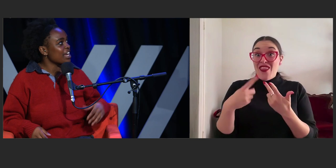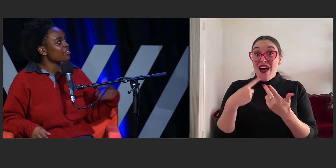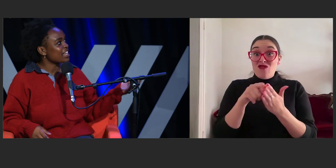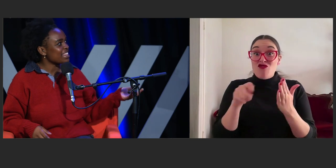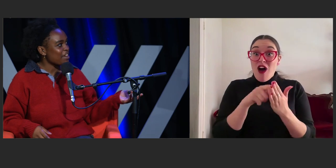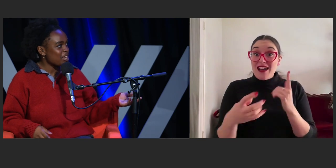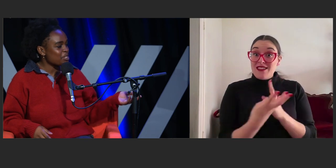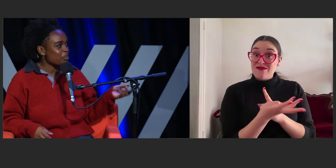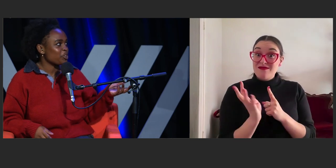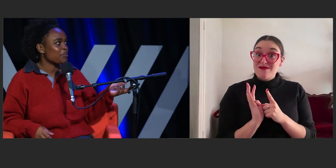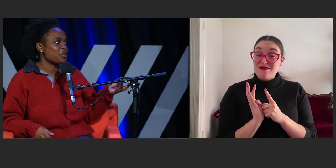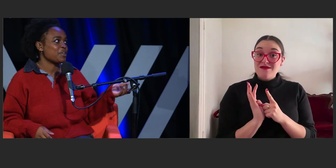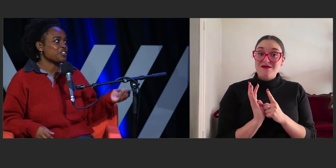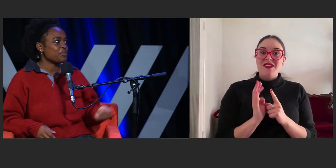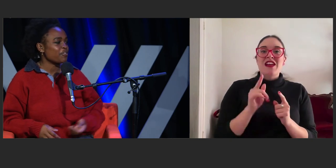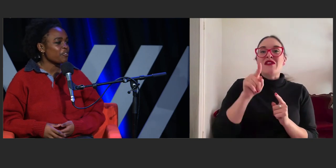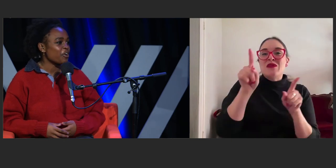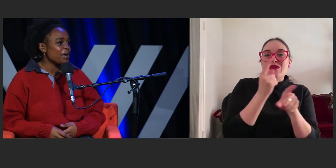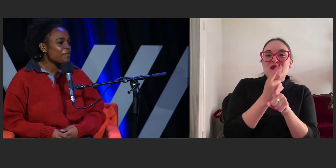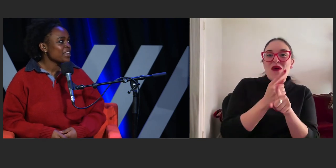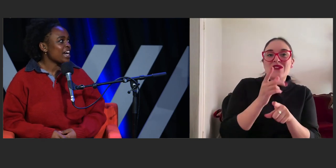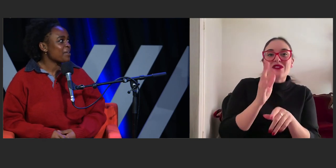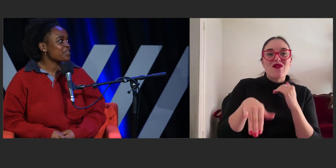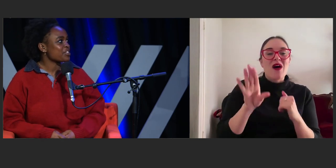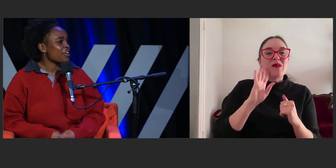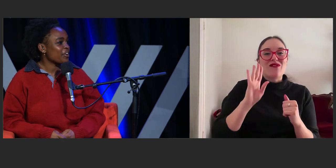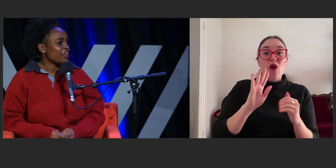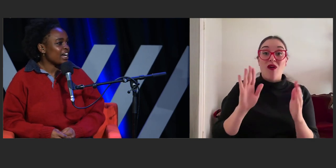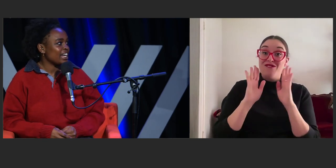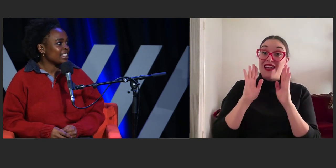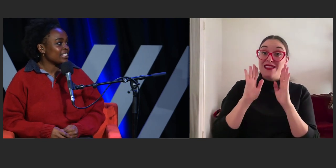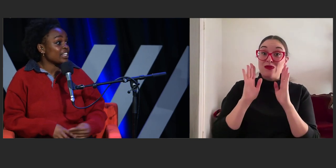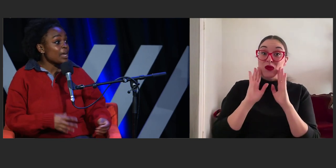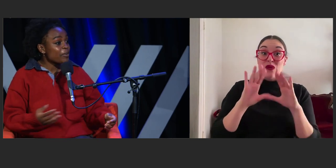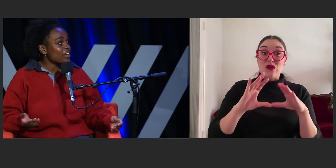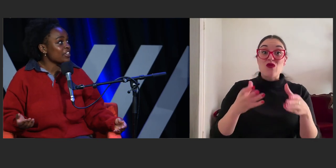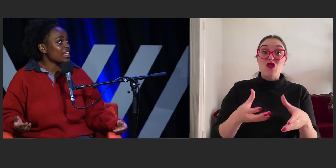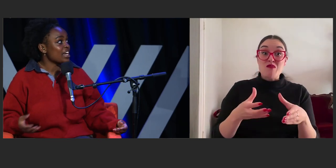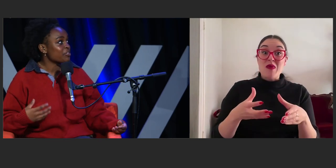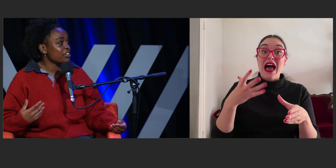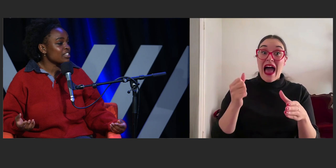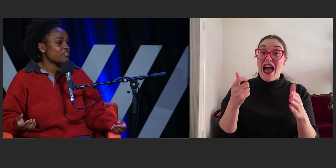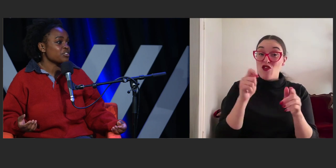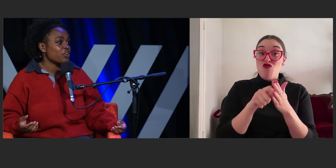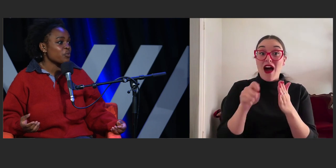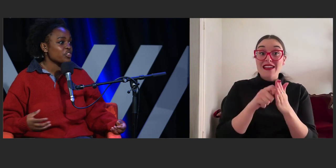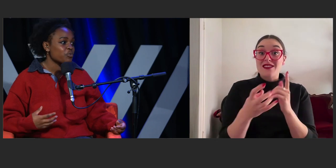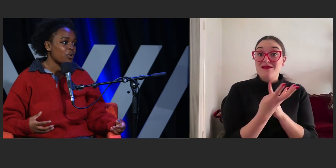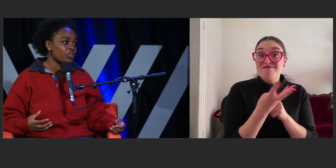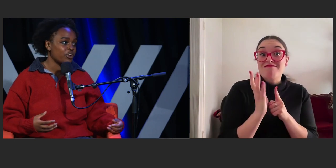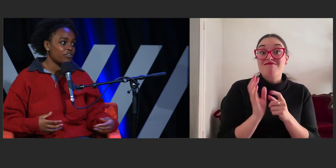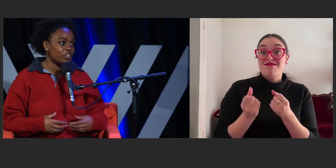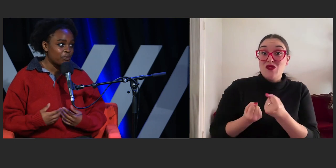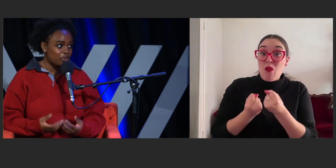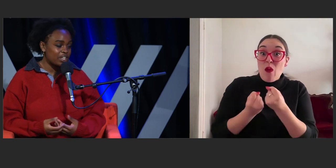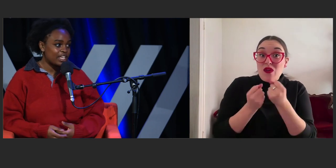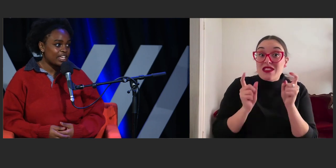kind of like that Facebook group that you mentioned before. So elaborating on that, I would really love to know what the role of community